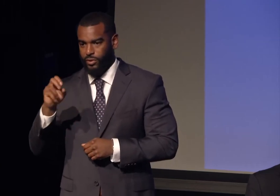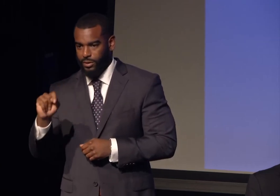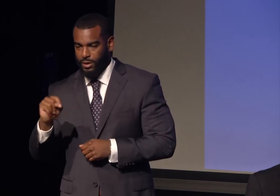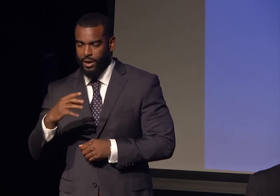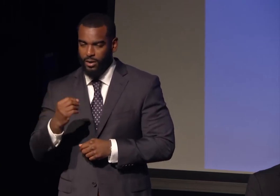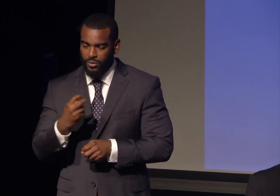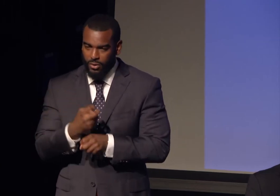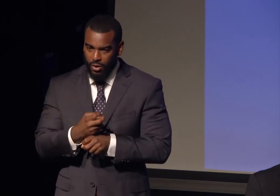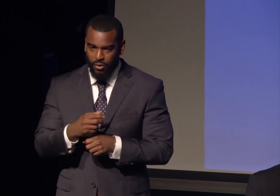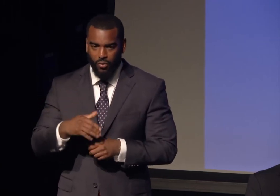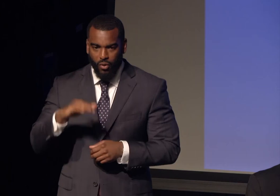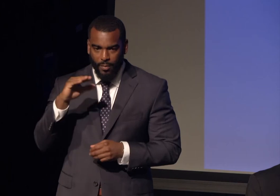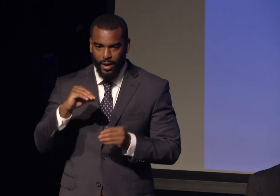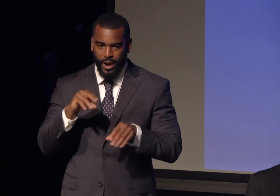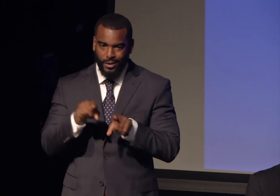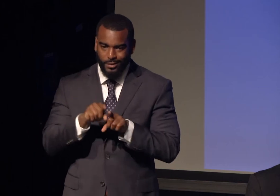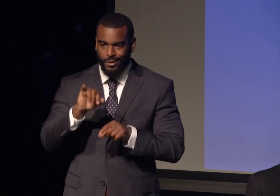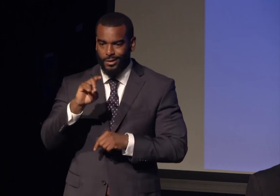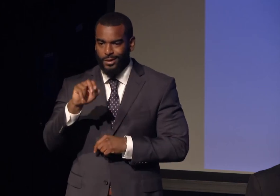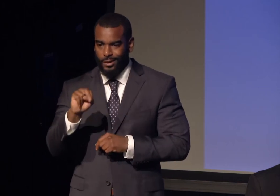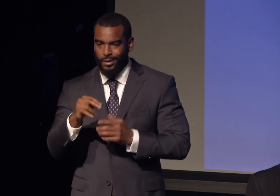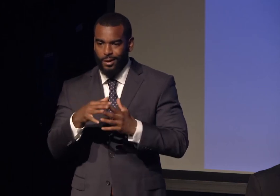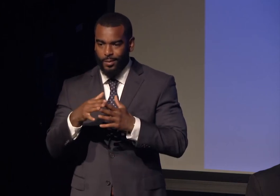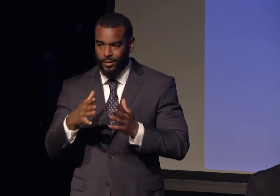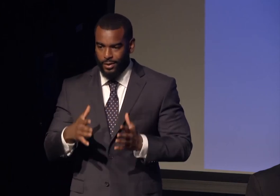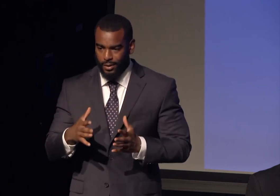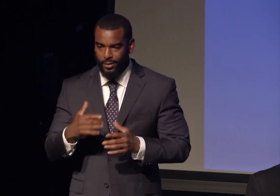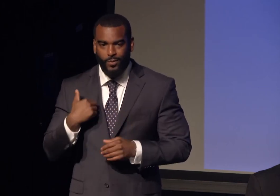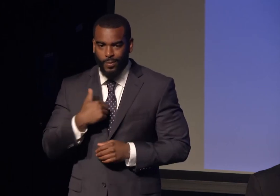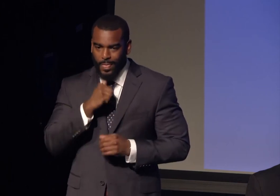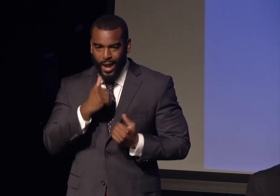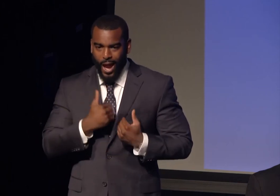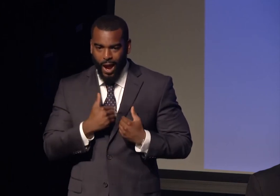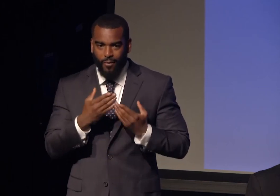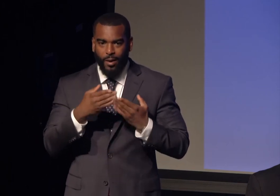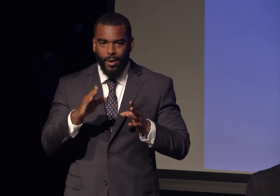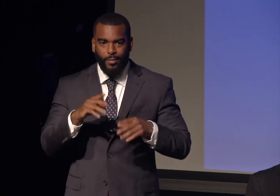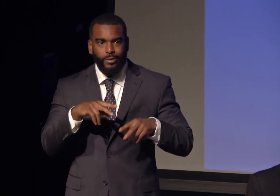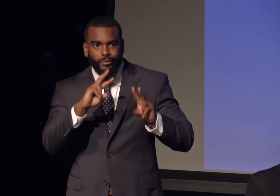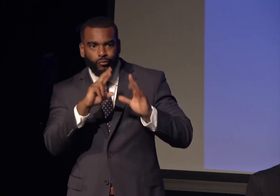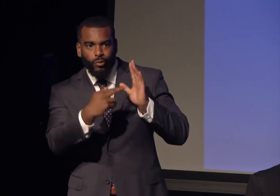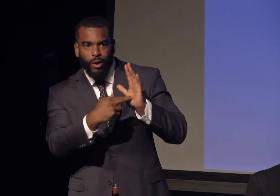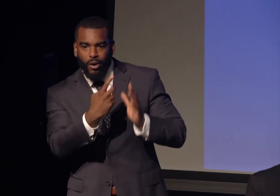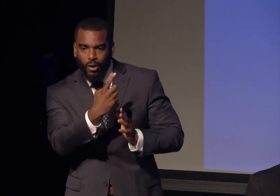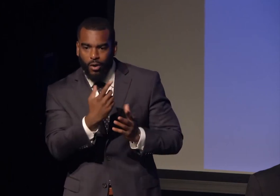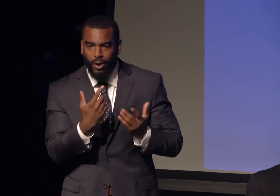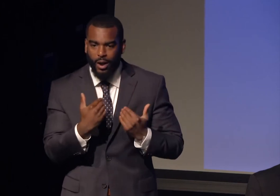when we didn't have any public sphere role models. We had Deepak Chopra and Upu from the Simpsons,